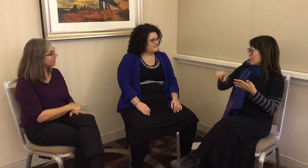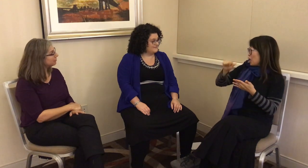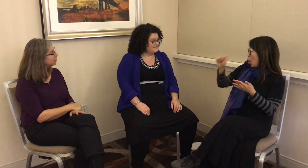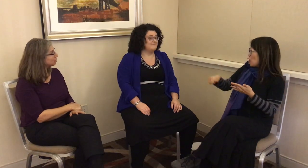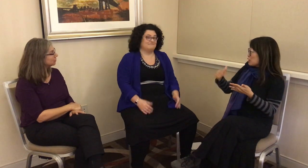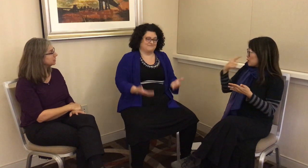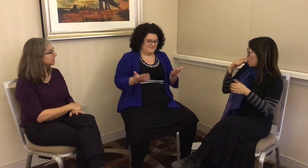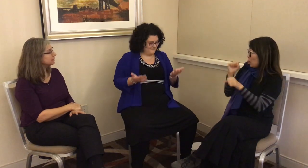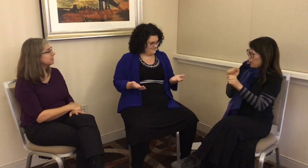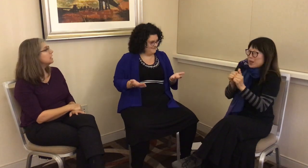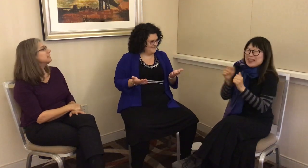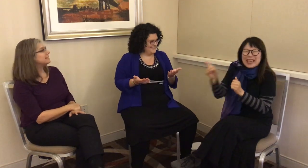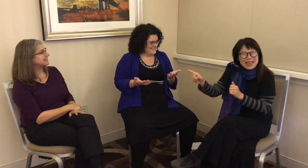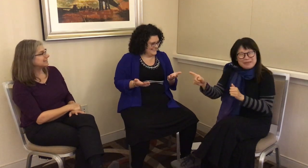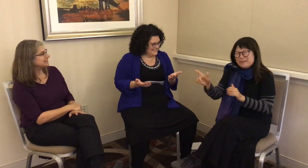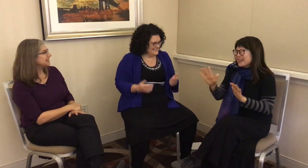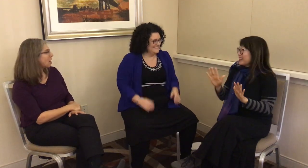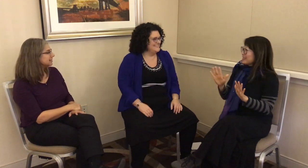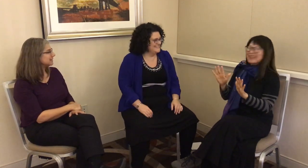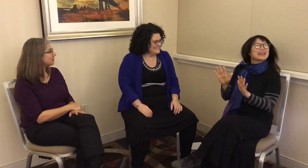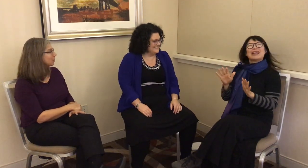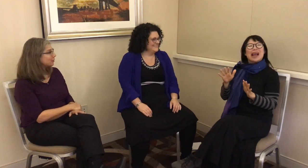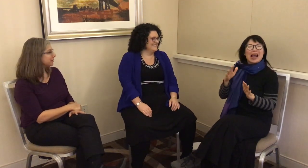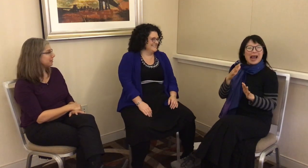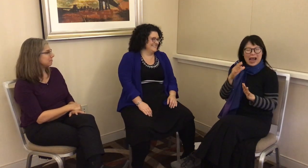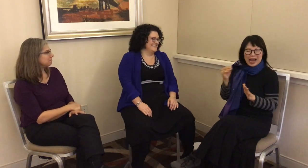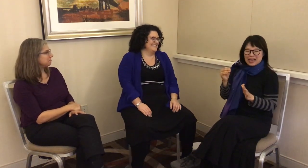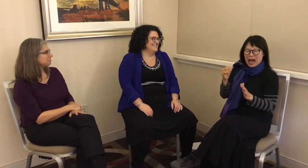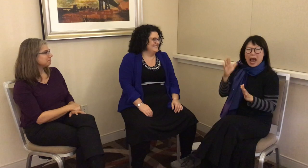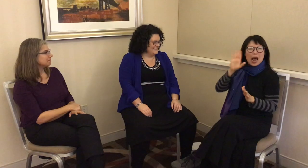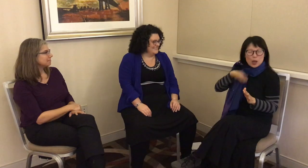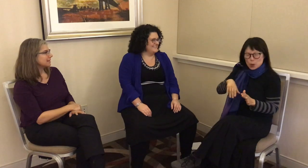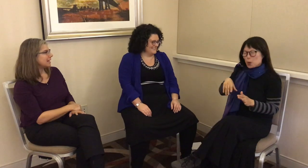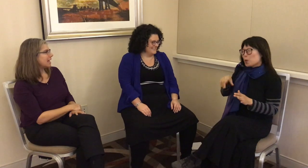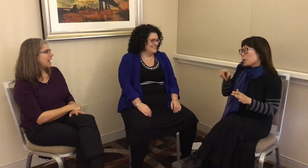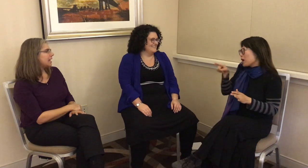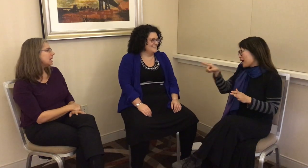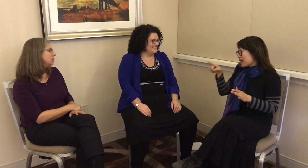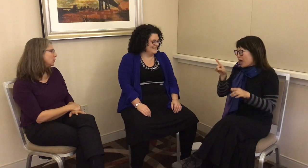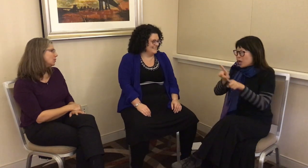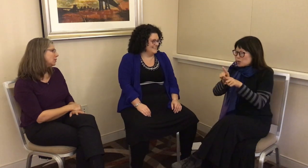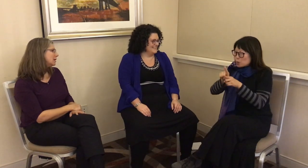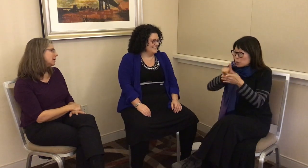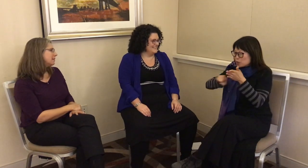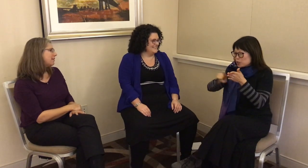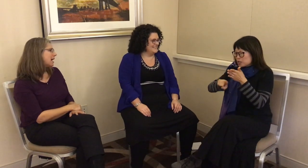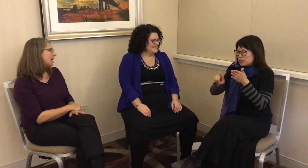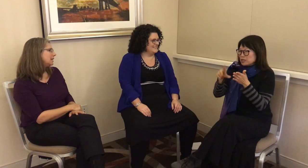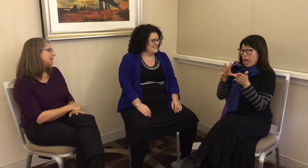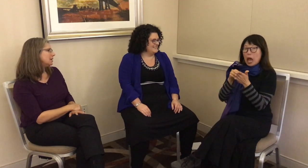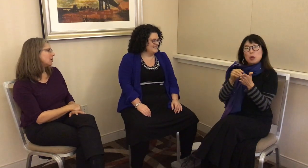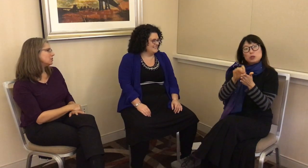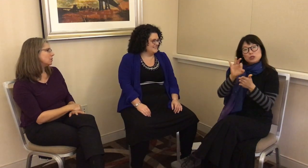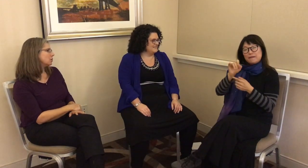for the University of Texas in Austin and work with him.” I knew that he had also